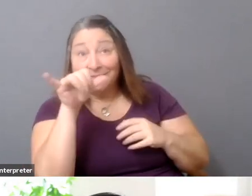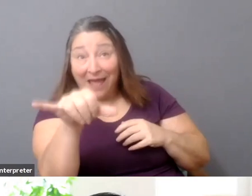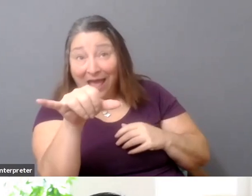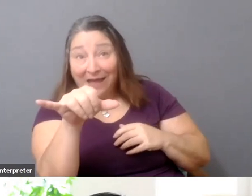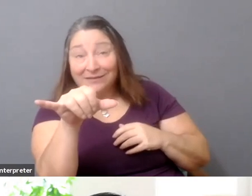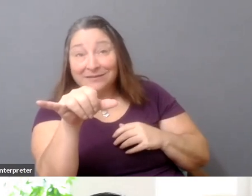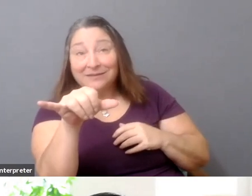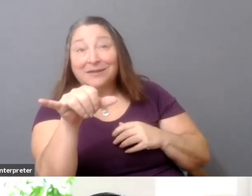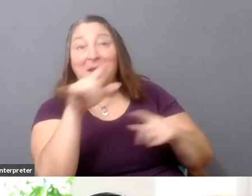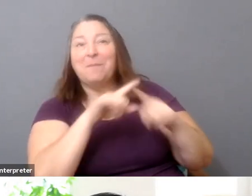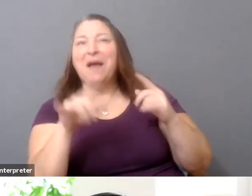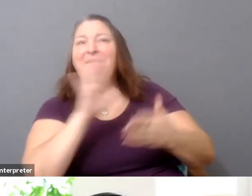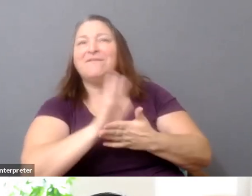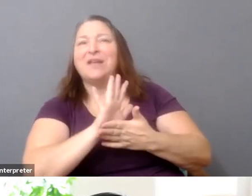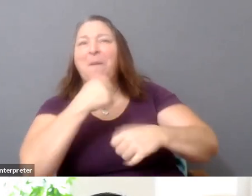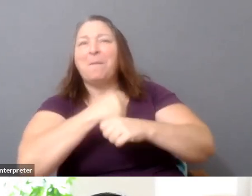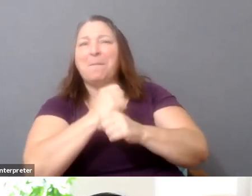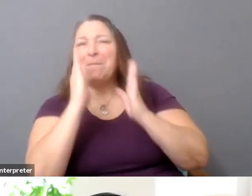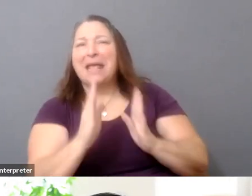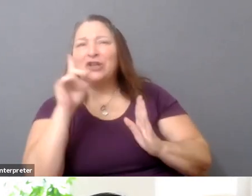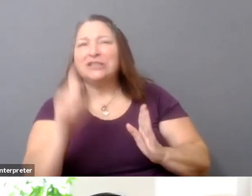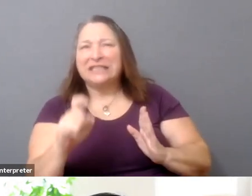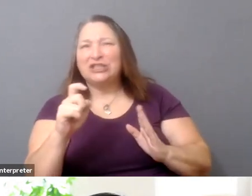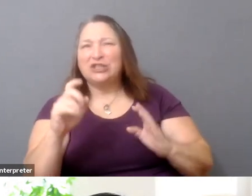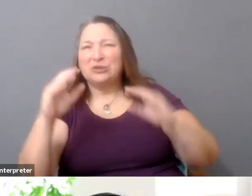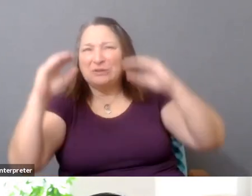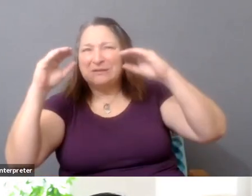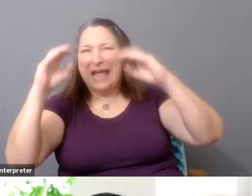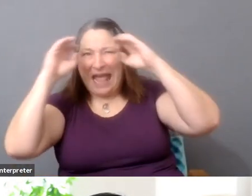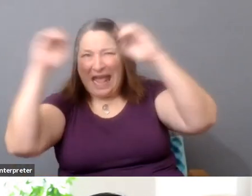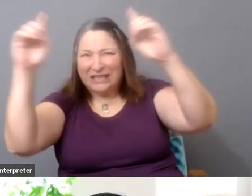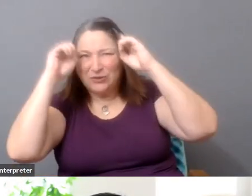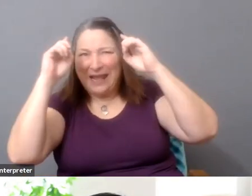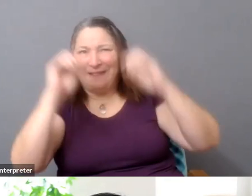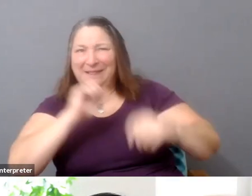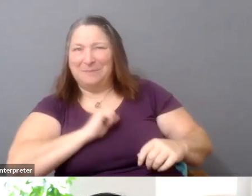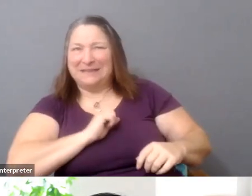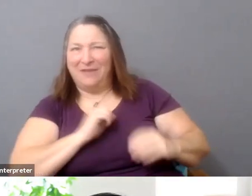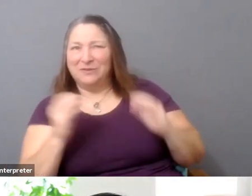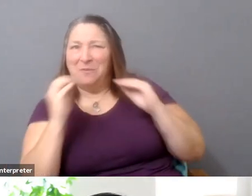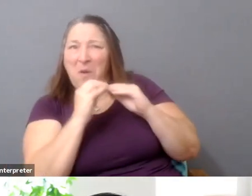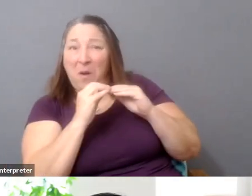filmmakers can educate themselves more. But, you know, it's a question of demanding